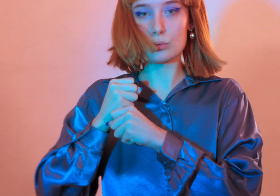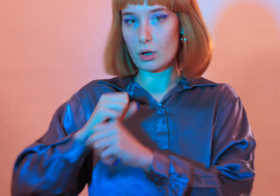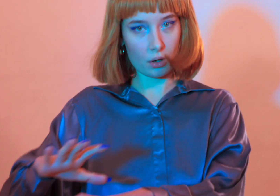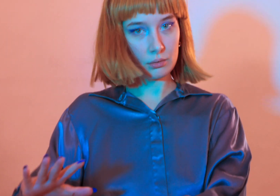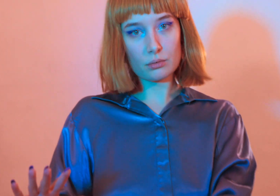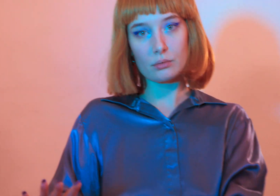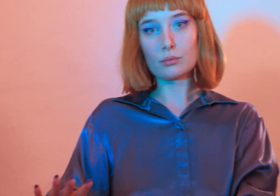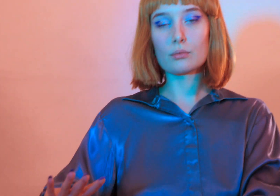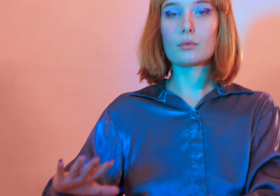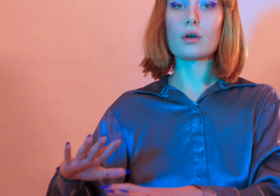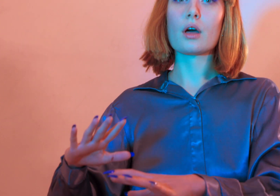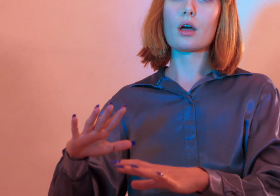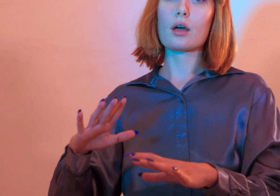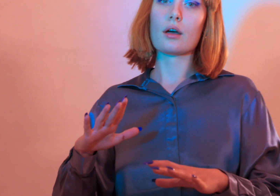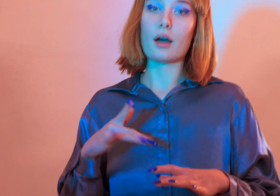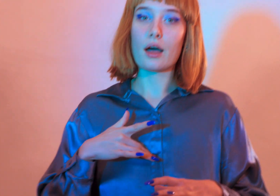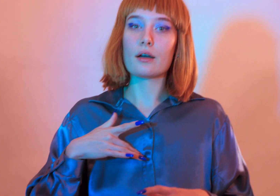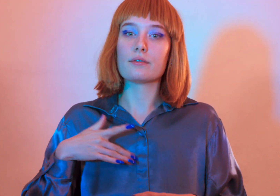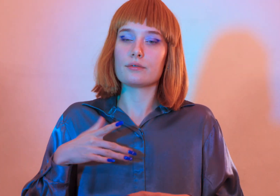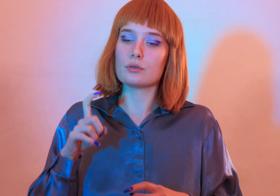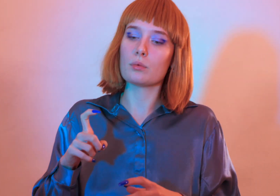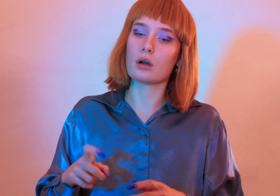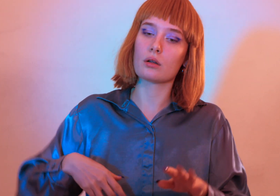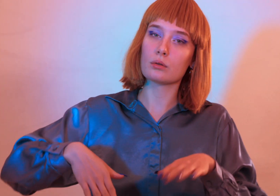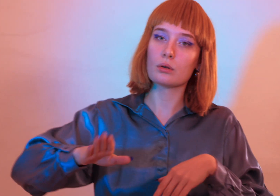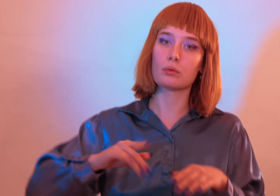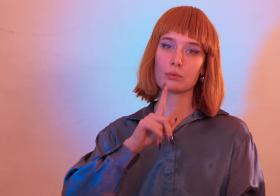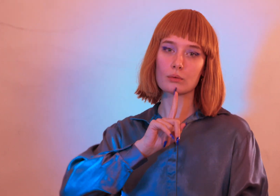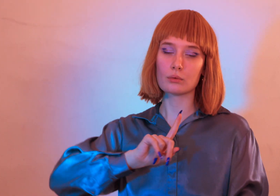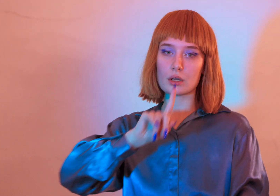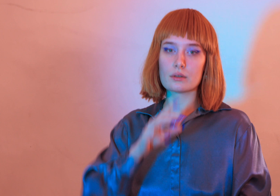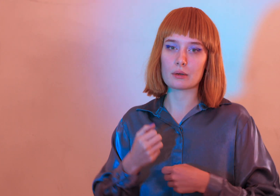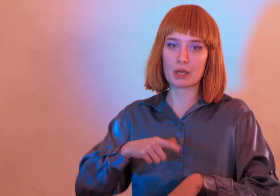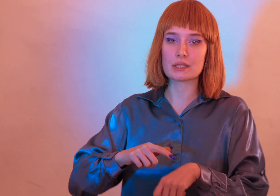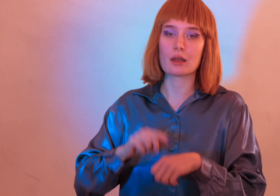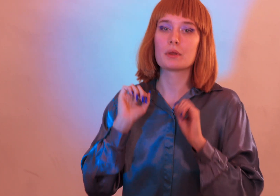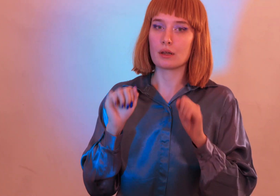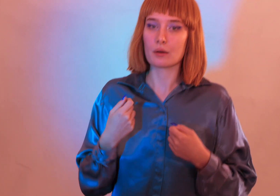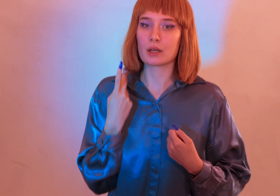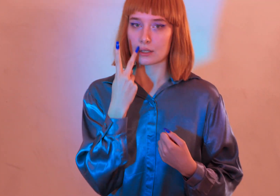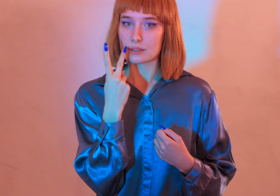it has got to go that i have to walk alone take my time fill it in